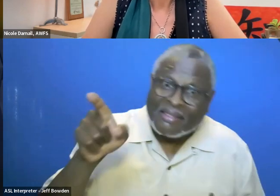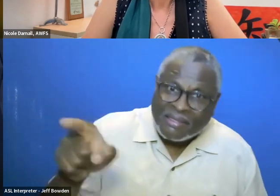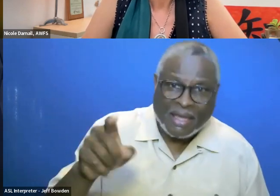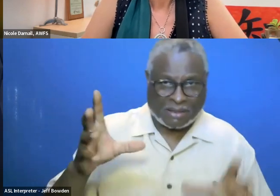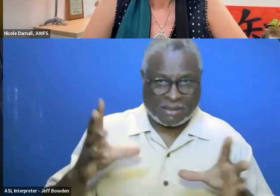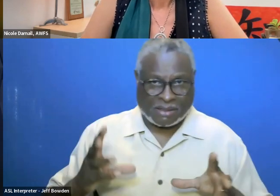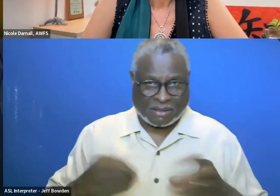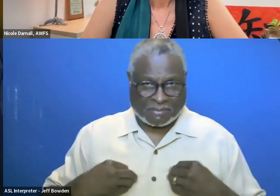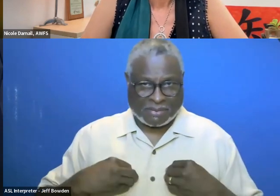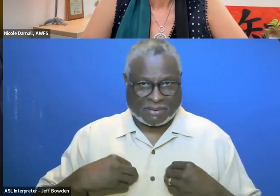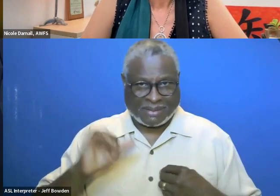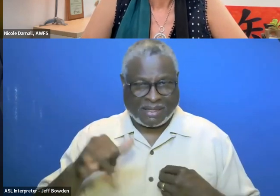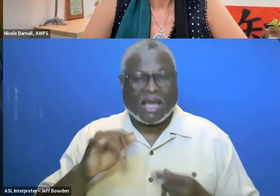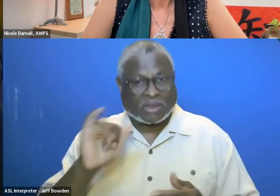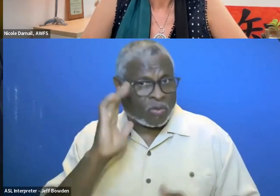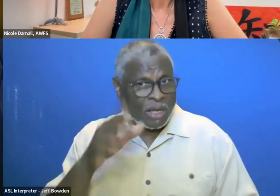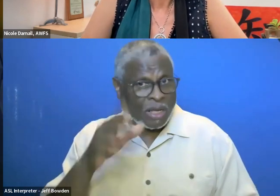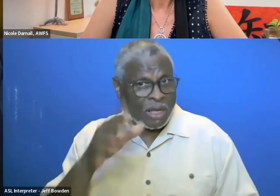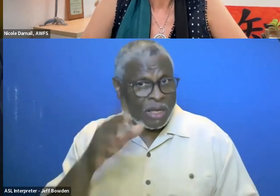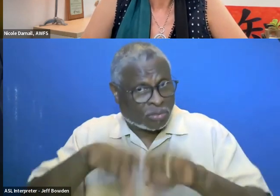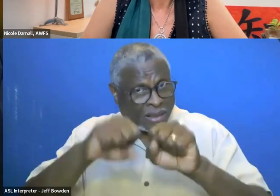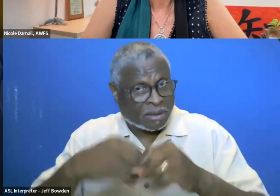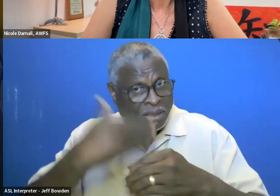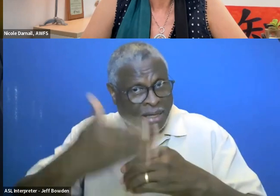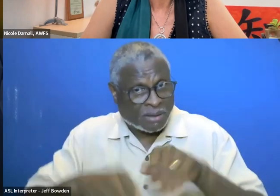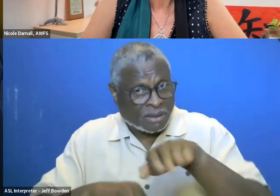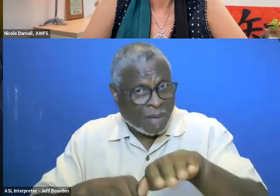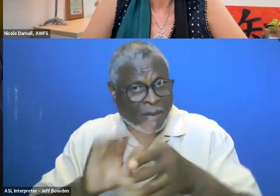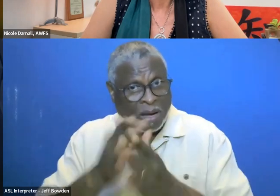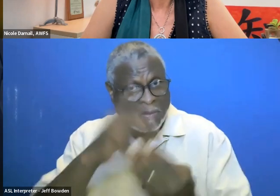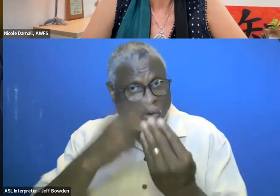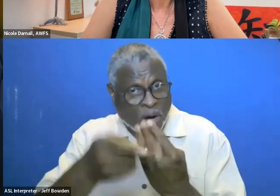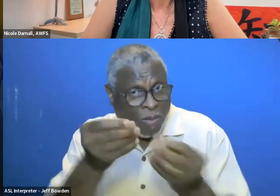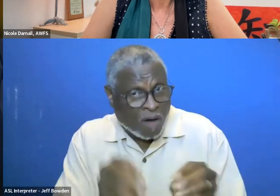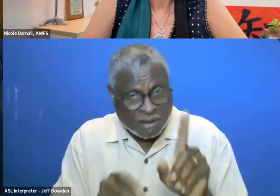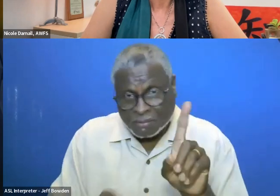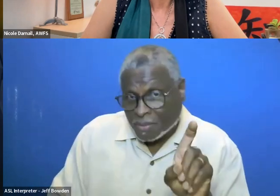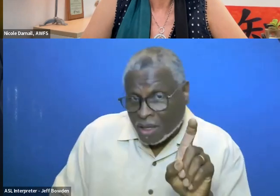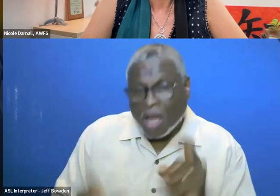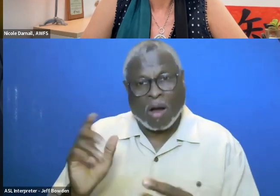Now will they take the next step and then it will become a program office,